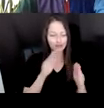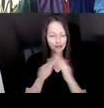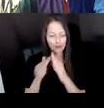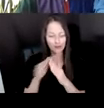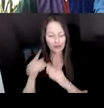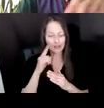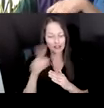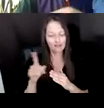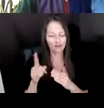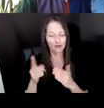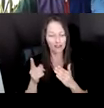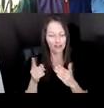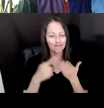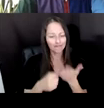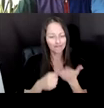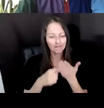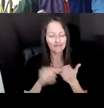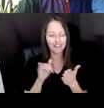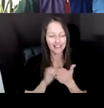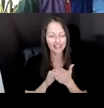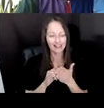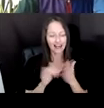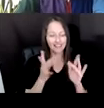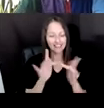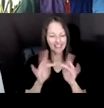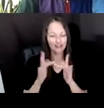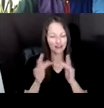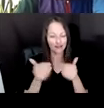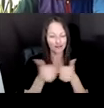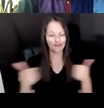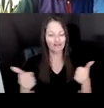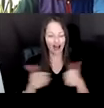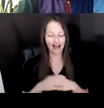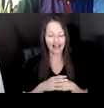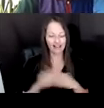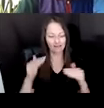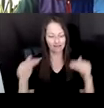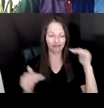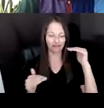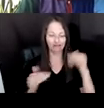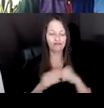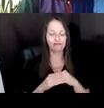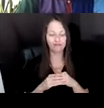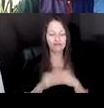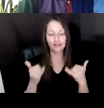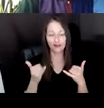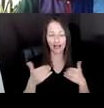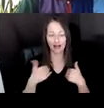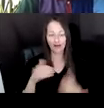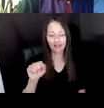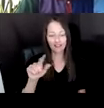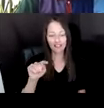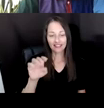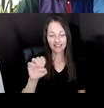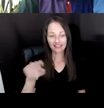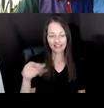SO WE HAVE TWO PARTICIPANTS - THE FIRST, STEPHANIE DINKINS, IS A TRANSMEDIA ARTIST